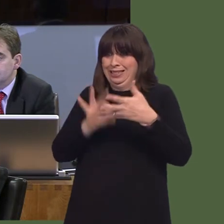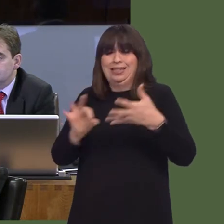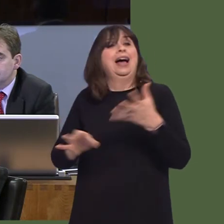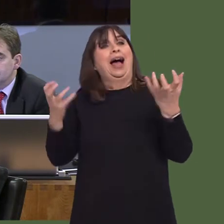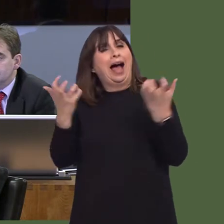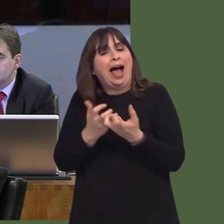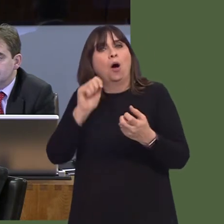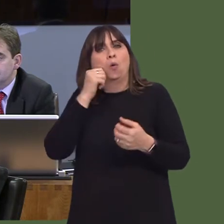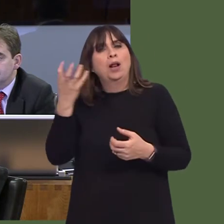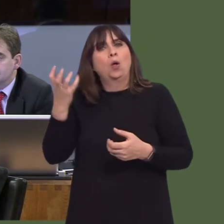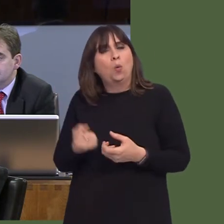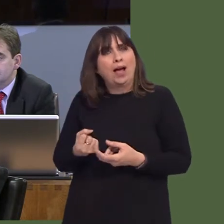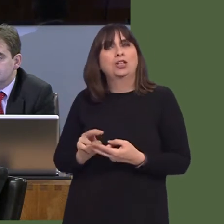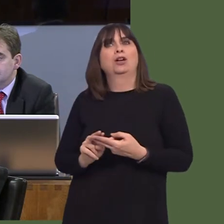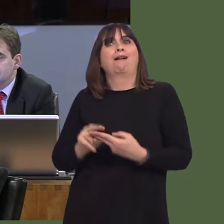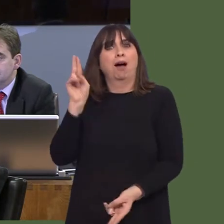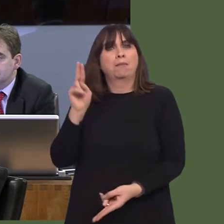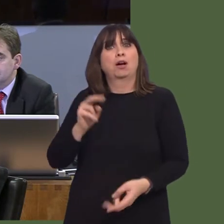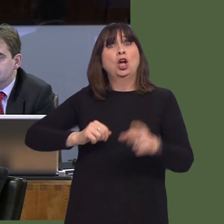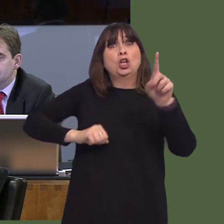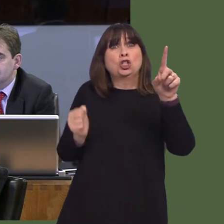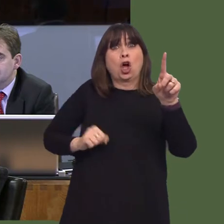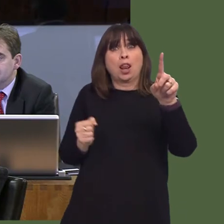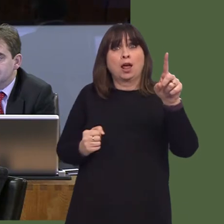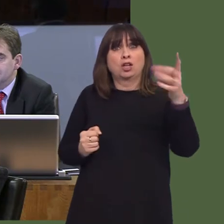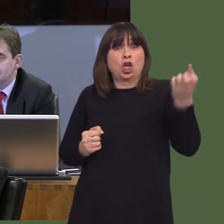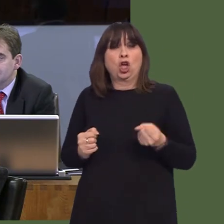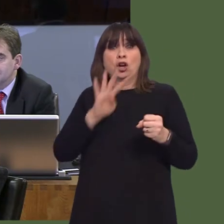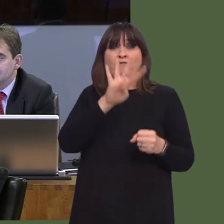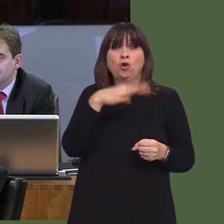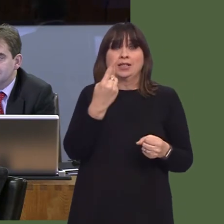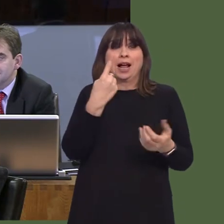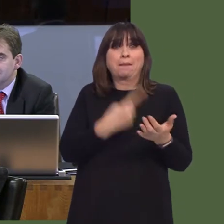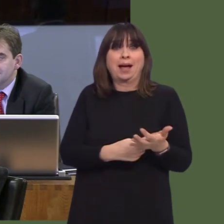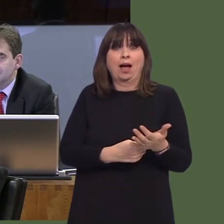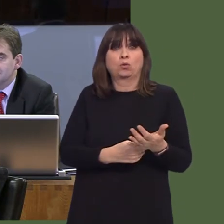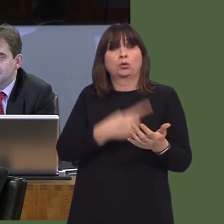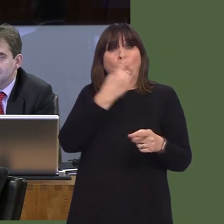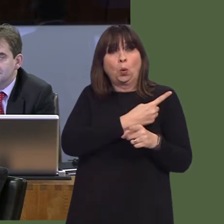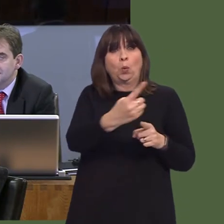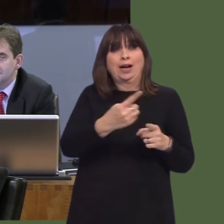Communities and Culture Committee report on financial inclusion and the impact of financial education, which made clear recommendations in these areas?